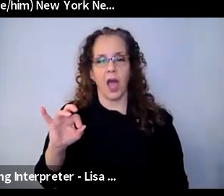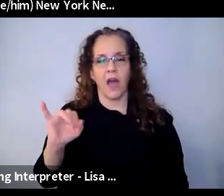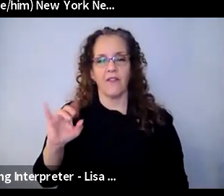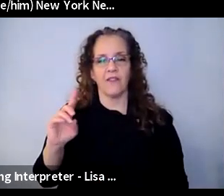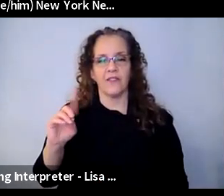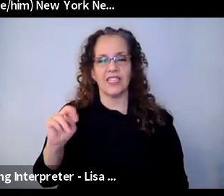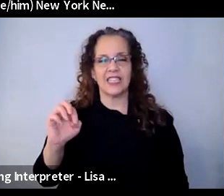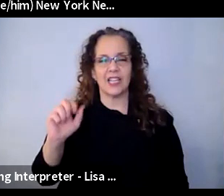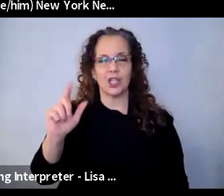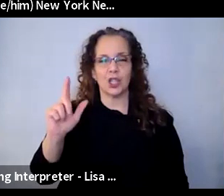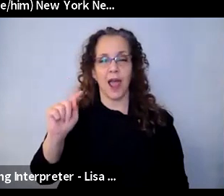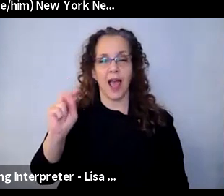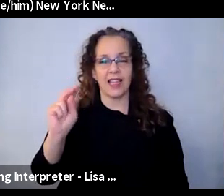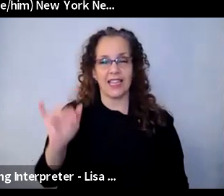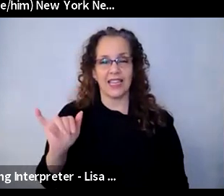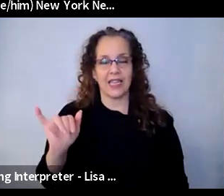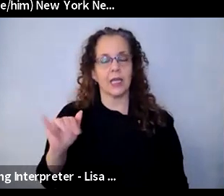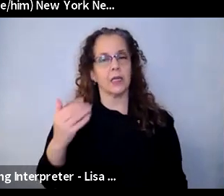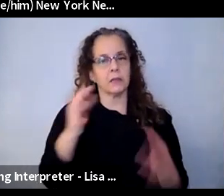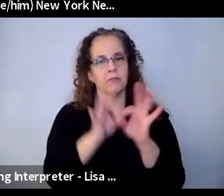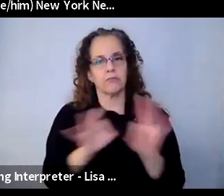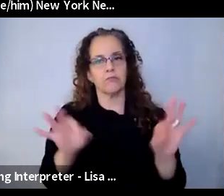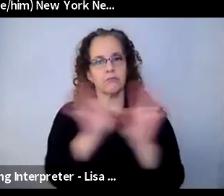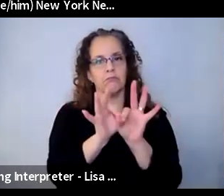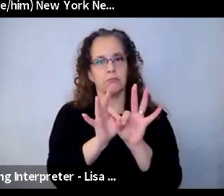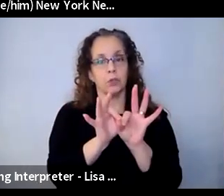that it's inspired by the personal Of course, this is less